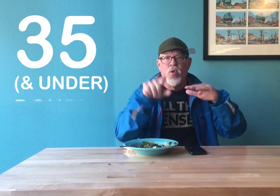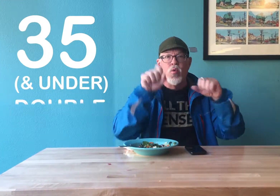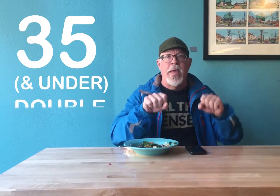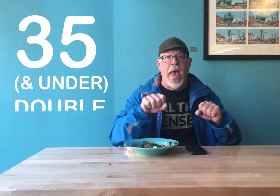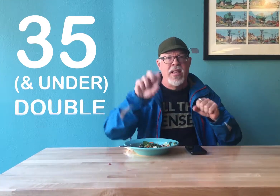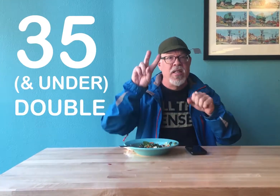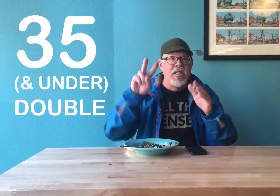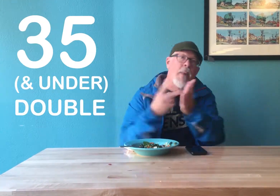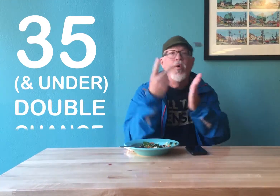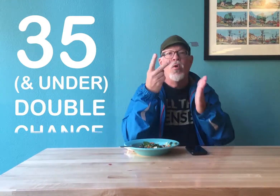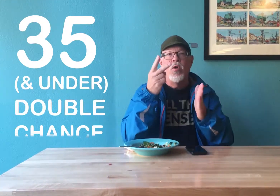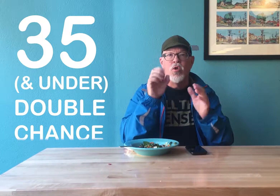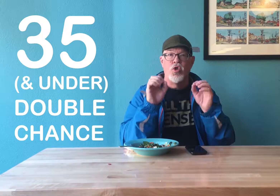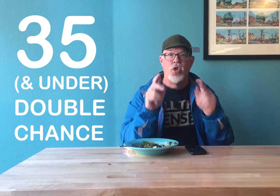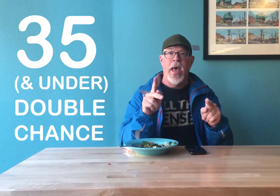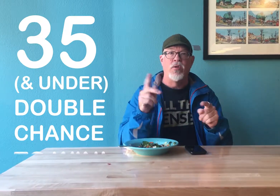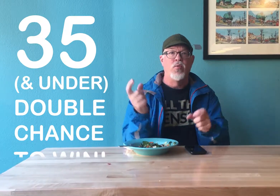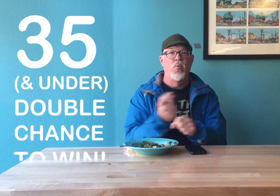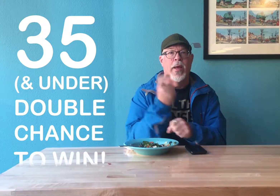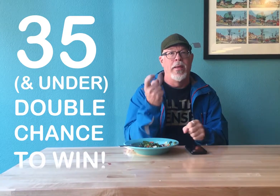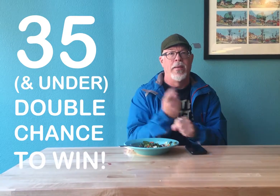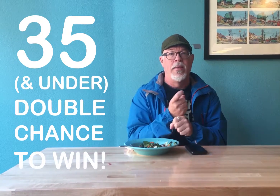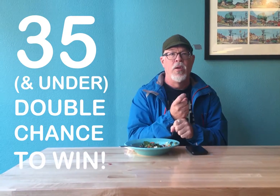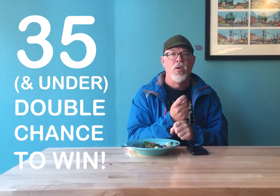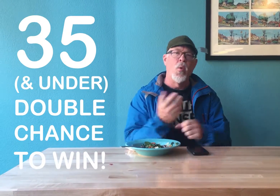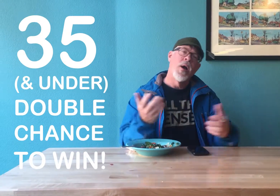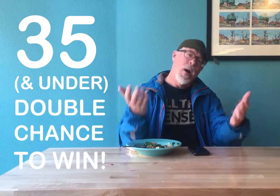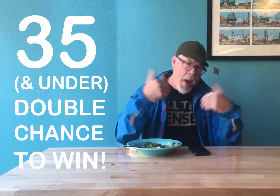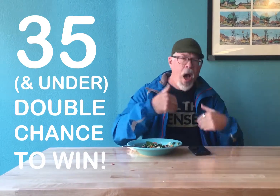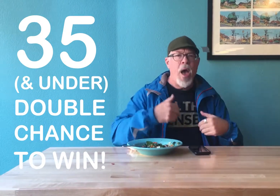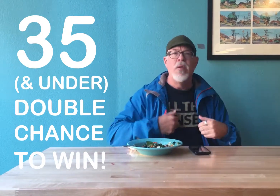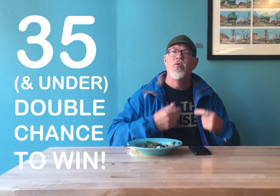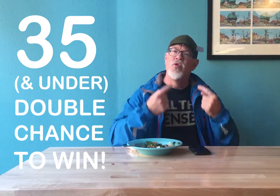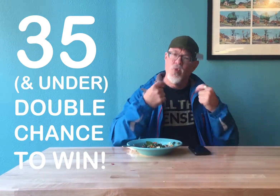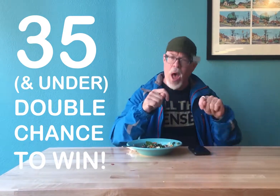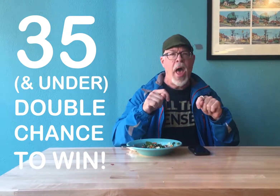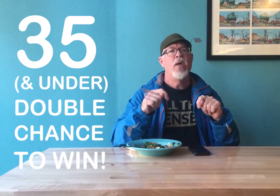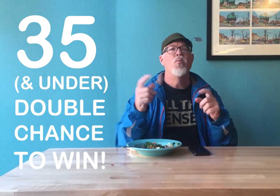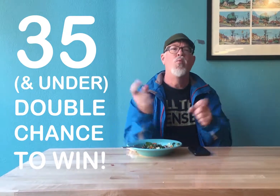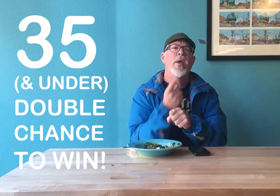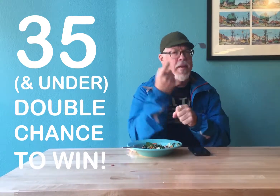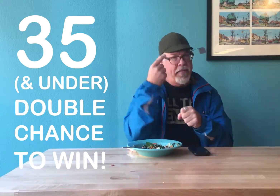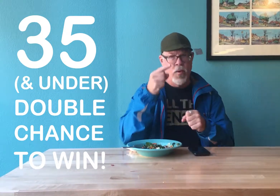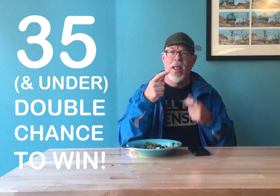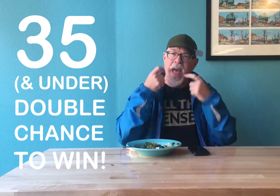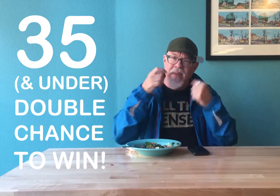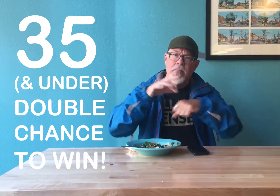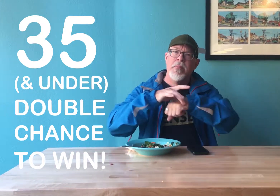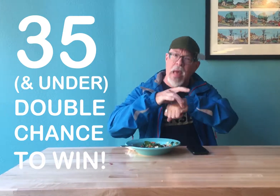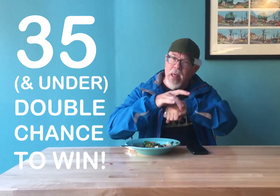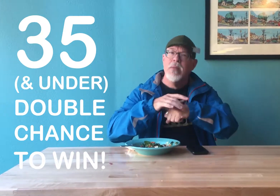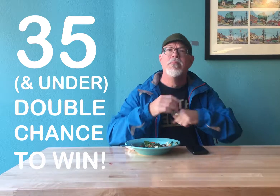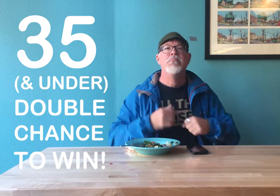you can double your chance to win! So come on! Try and win Laughing Planet